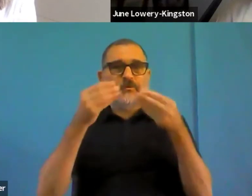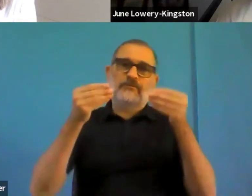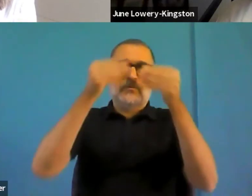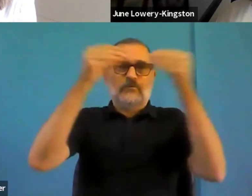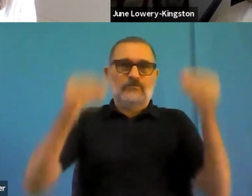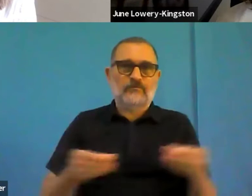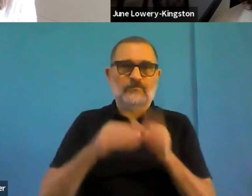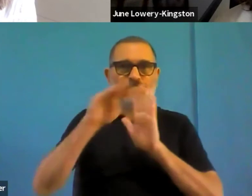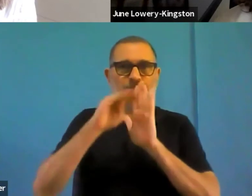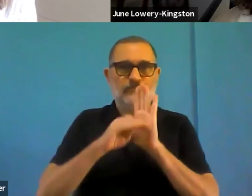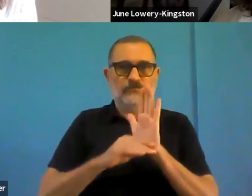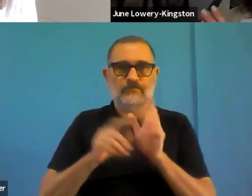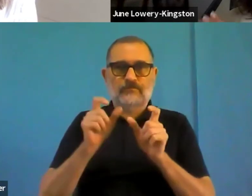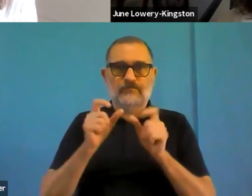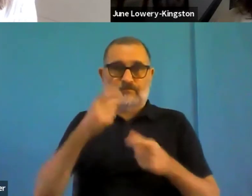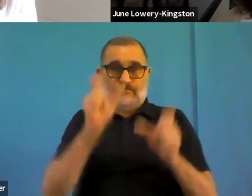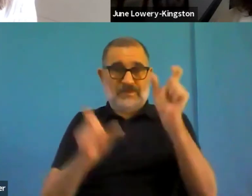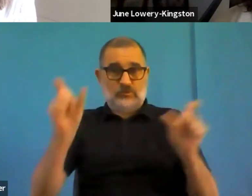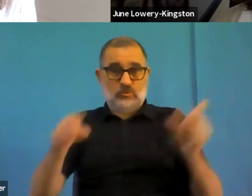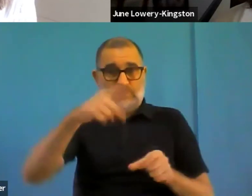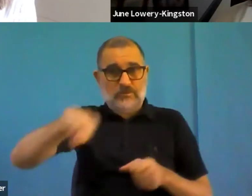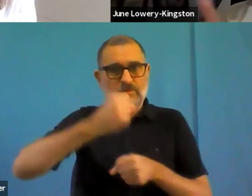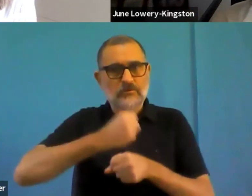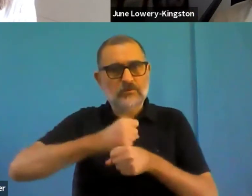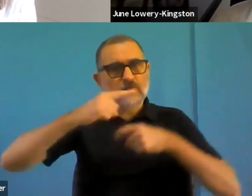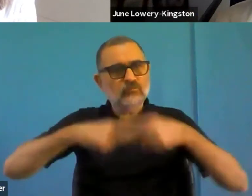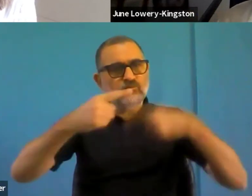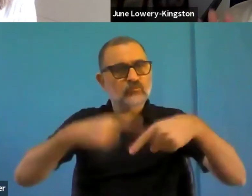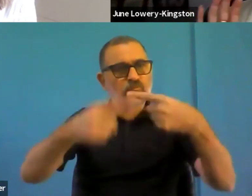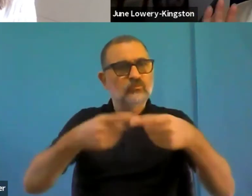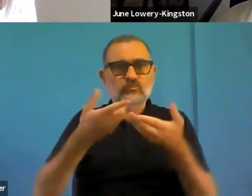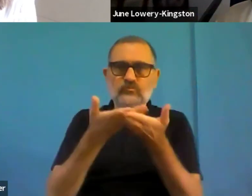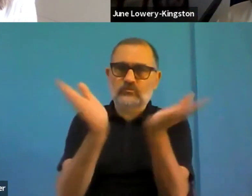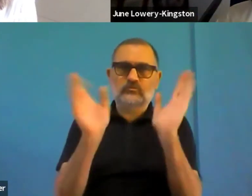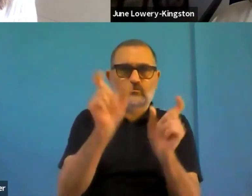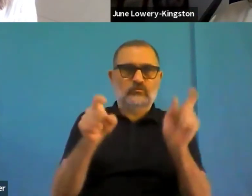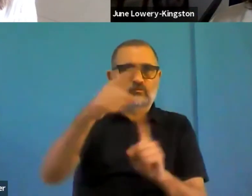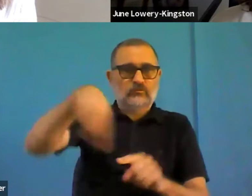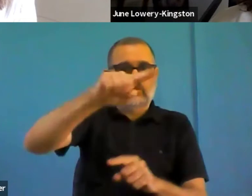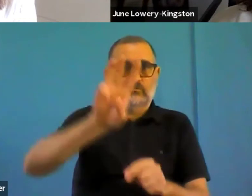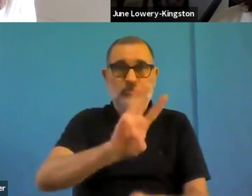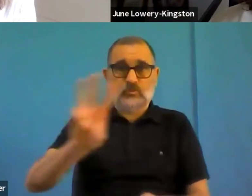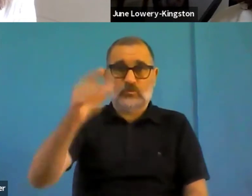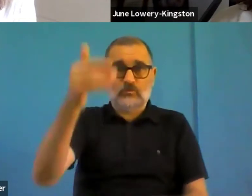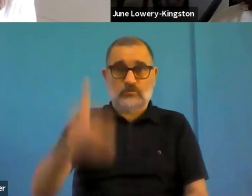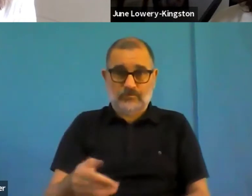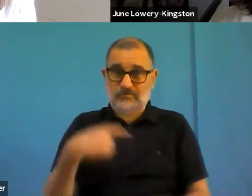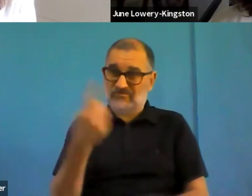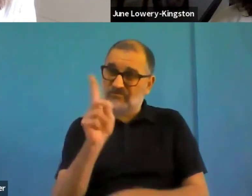And as you see from the chart here, and from the notes that are in the in the underneath,